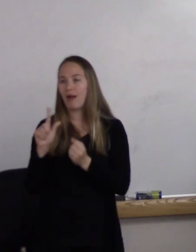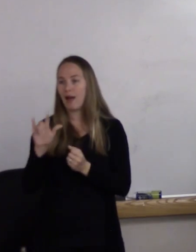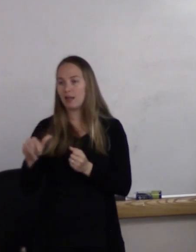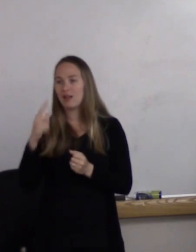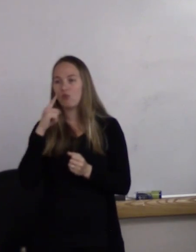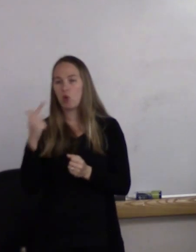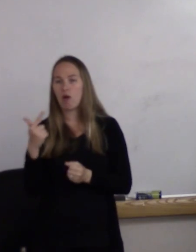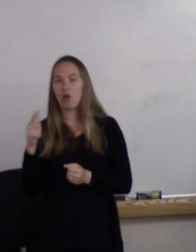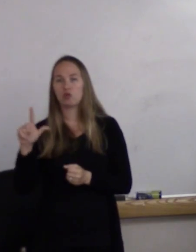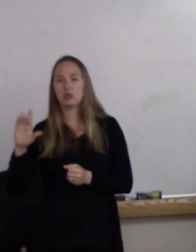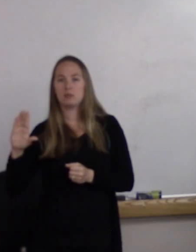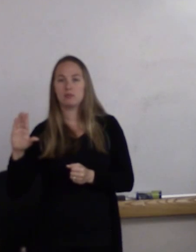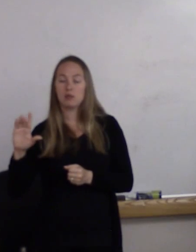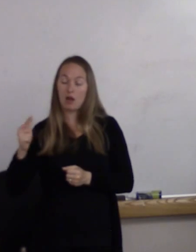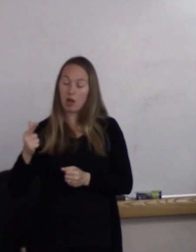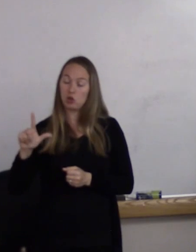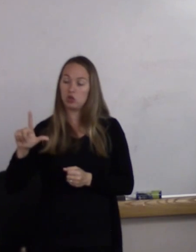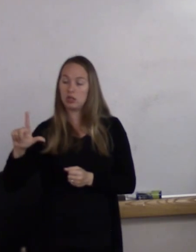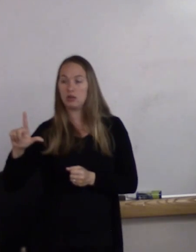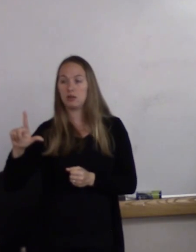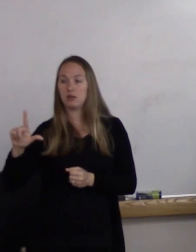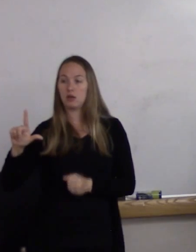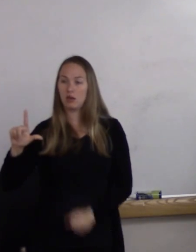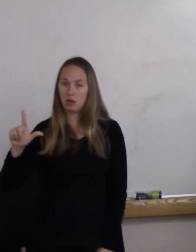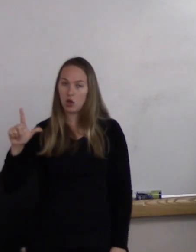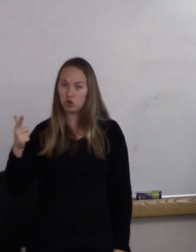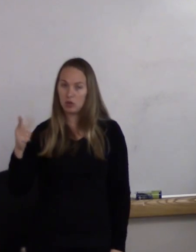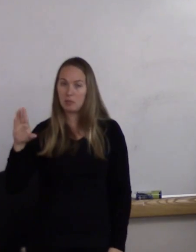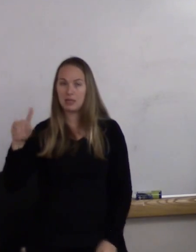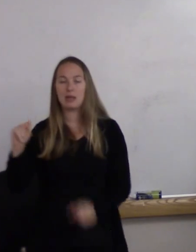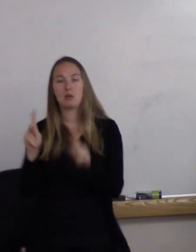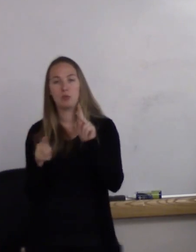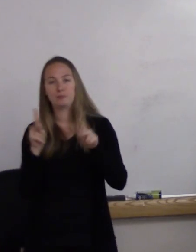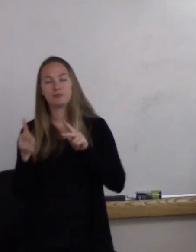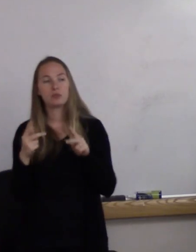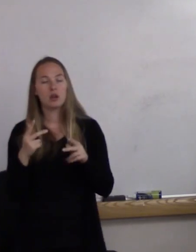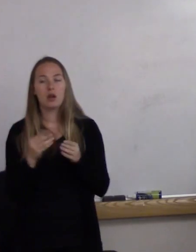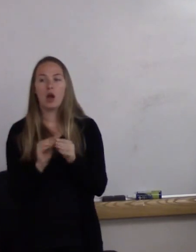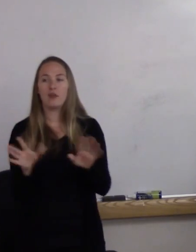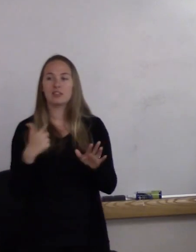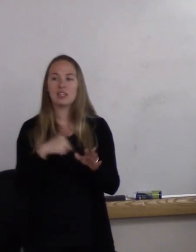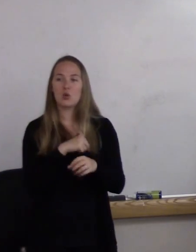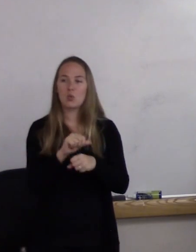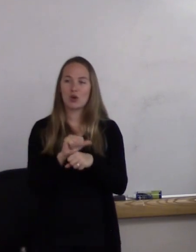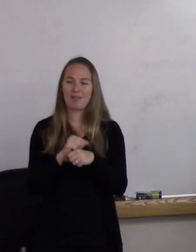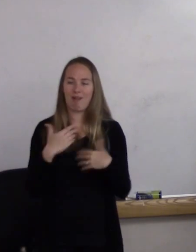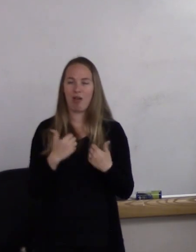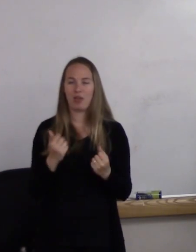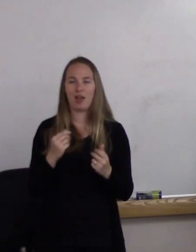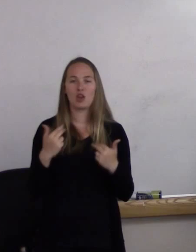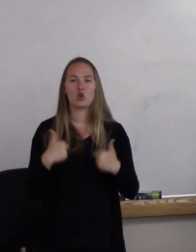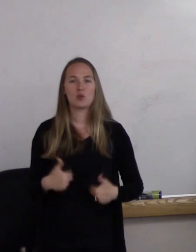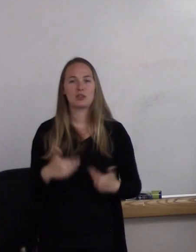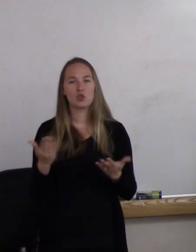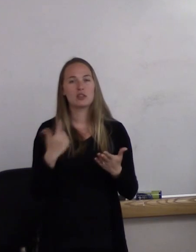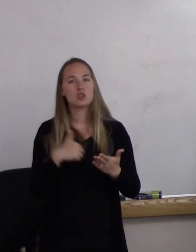What are things that you can do? And then obviously we work in health and human services so we have lots of people assessing people,